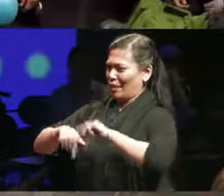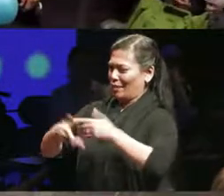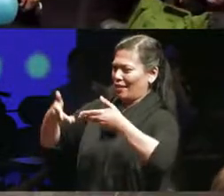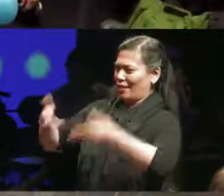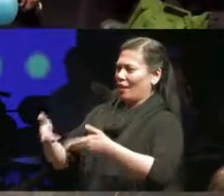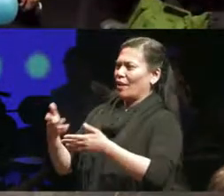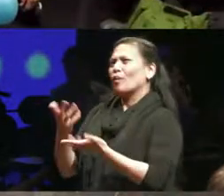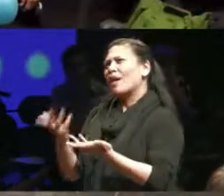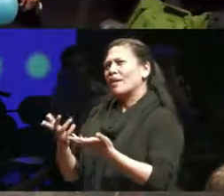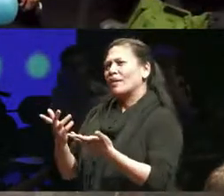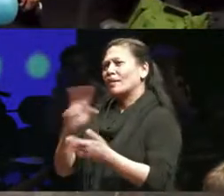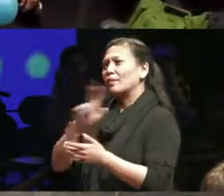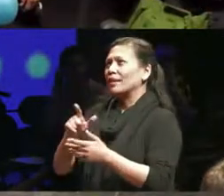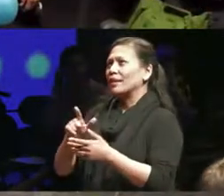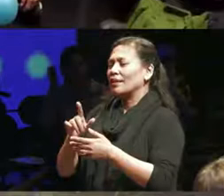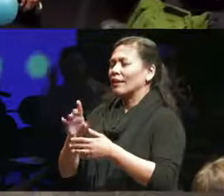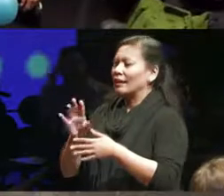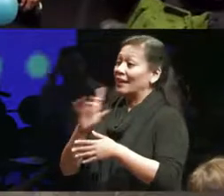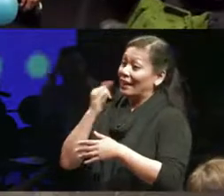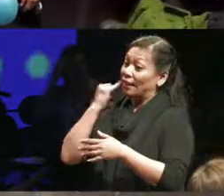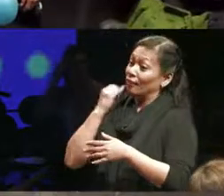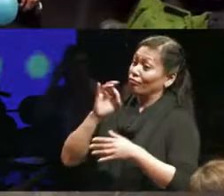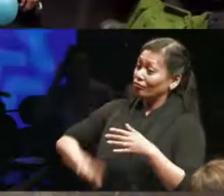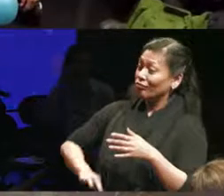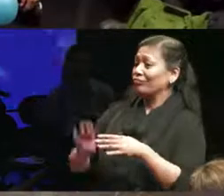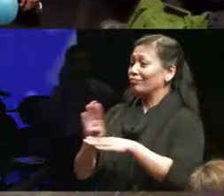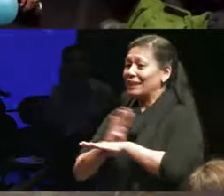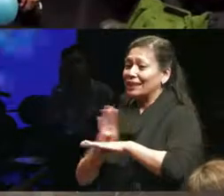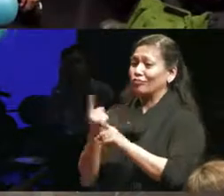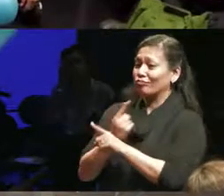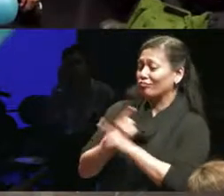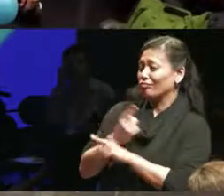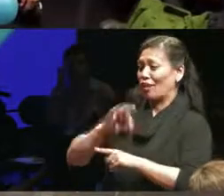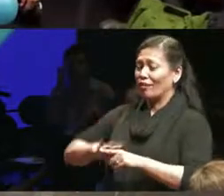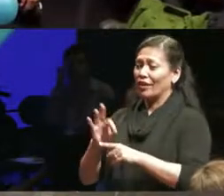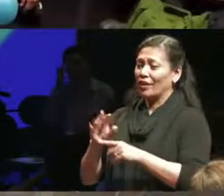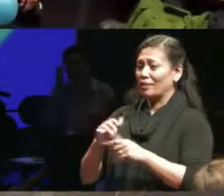I think commercially viable theater I don't think does the job of what theatre